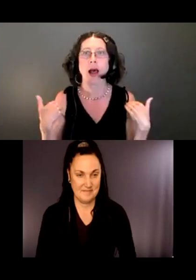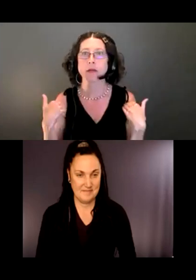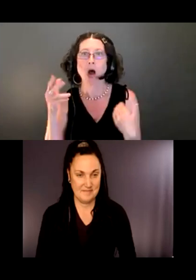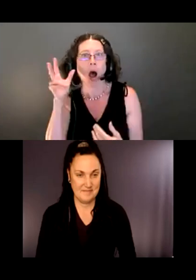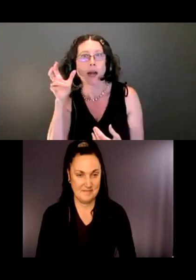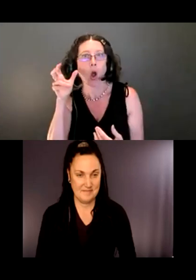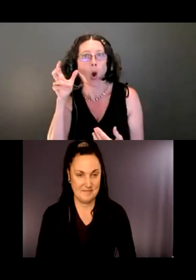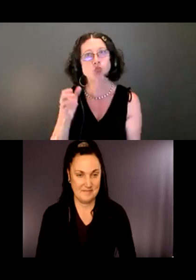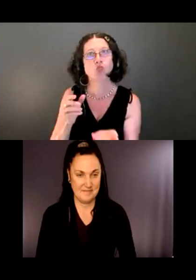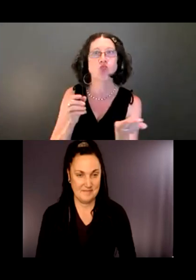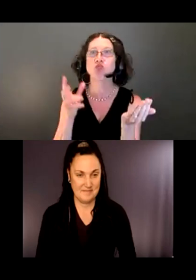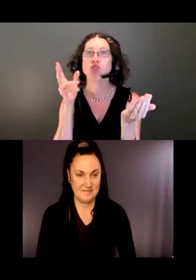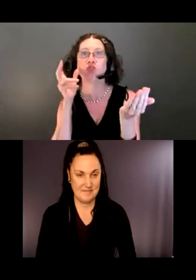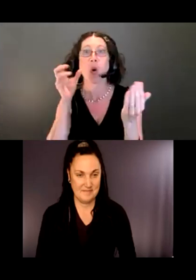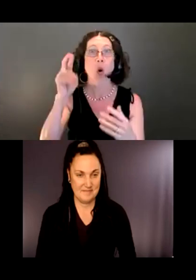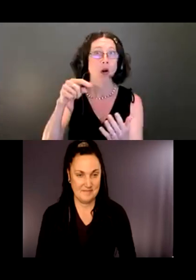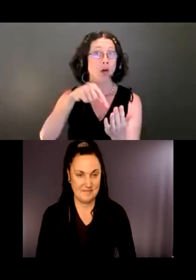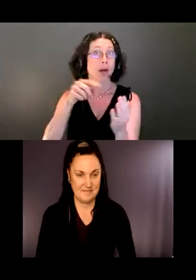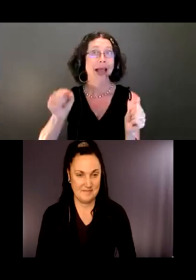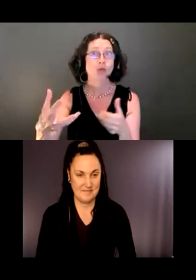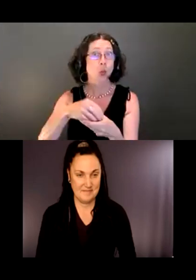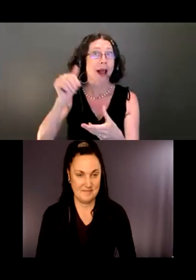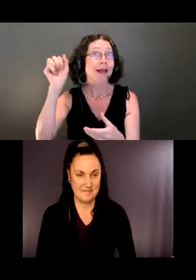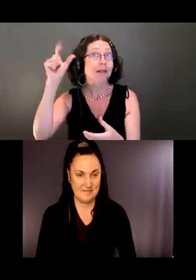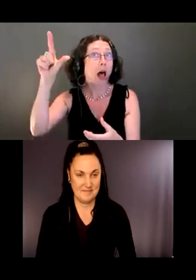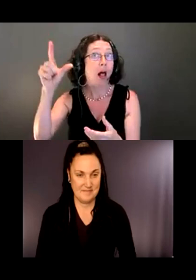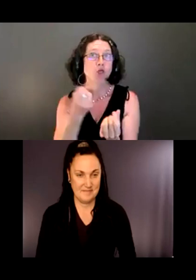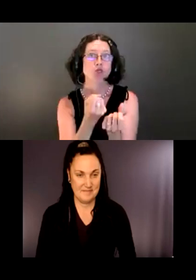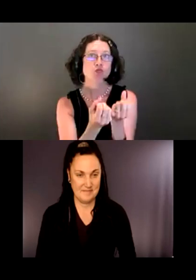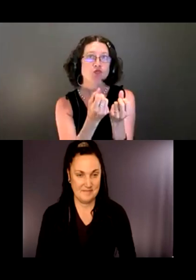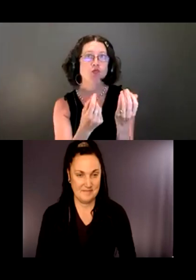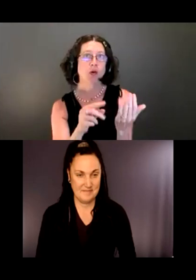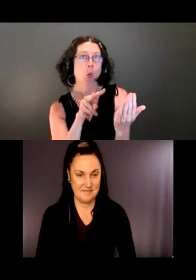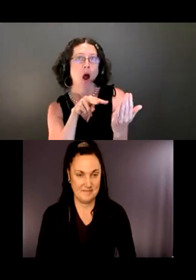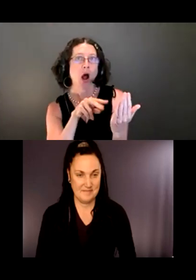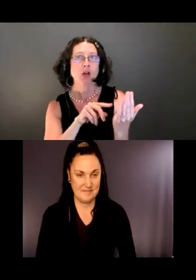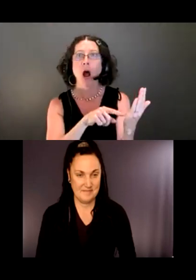So you can actually get a guided tour that you download and take with you on the trail.